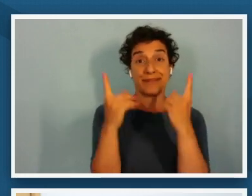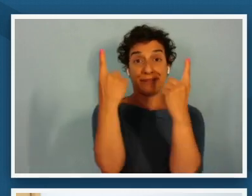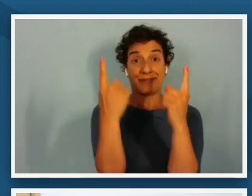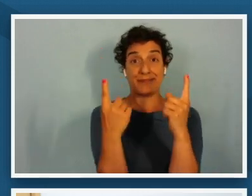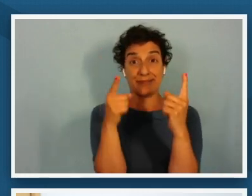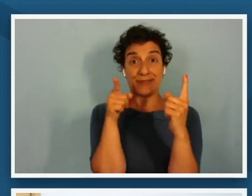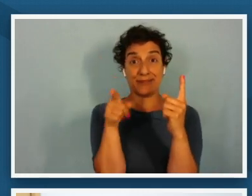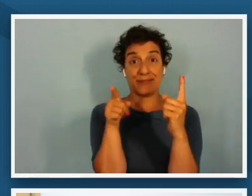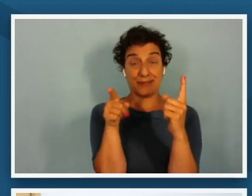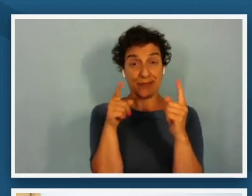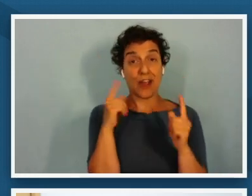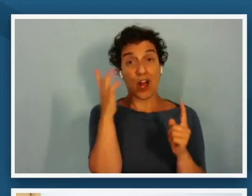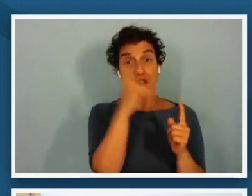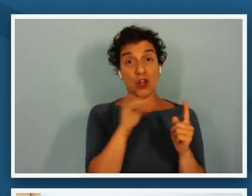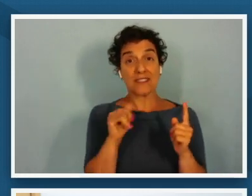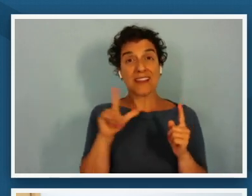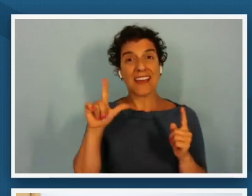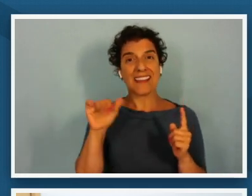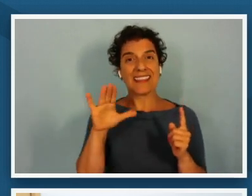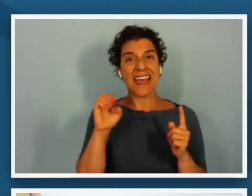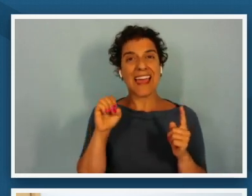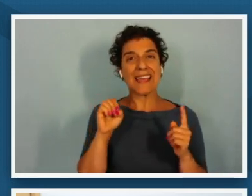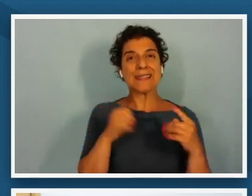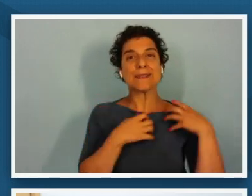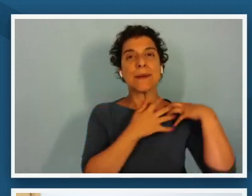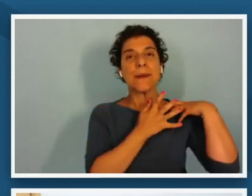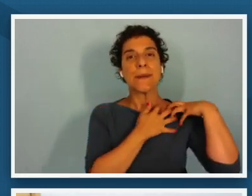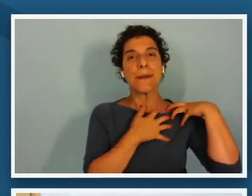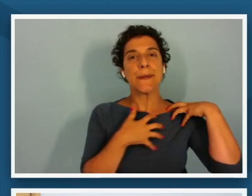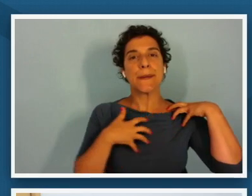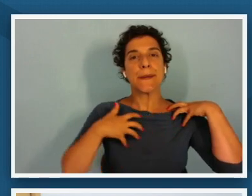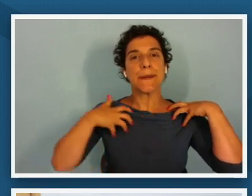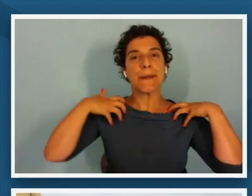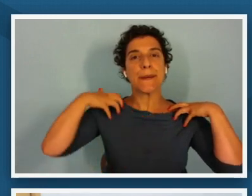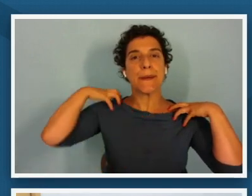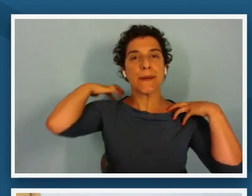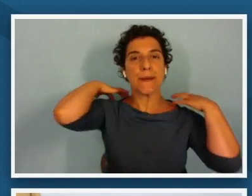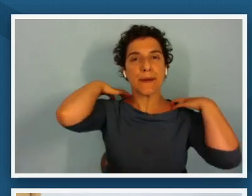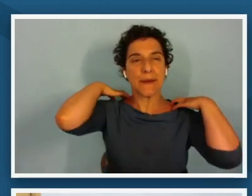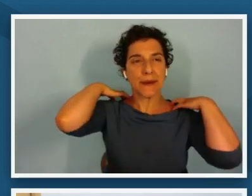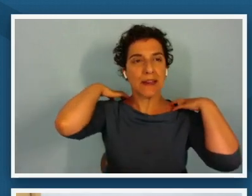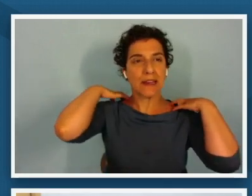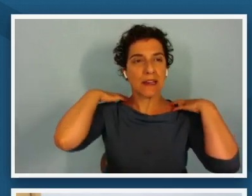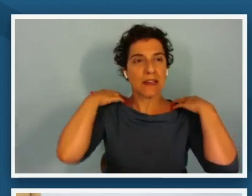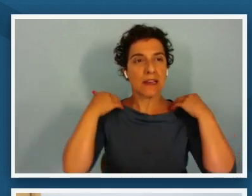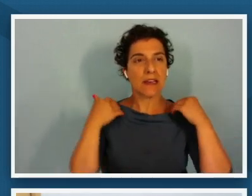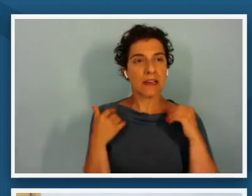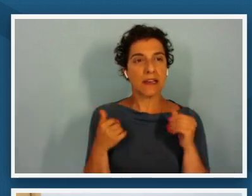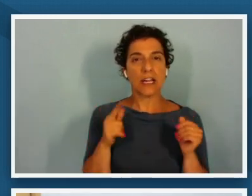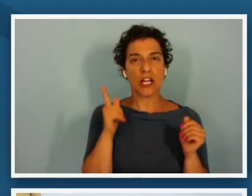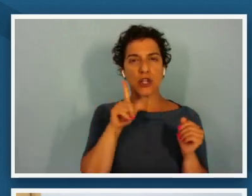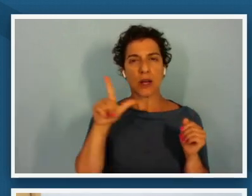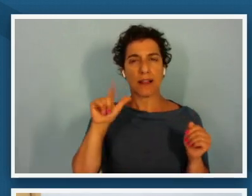looks like a lace to me and the way that it's um the way that it's rendered